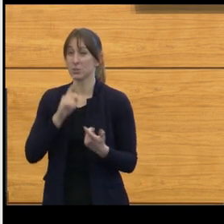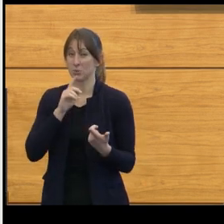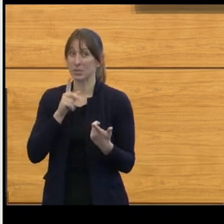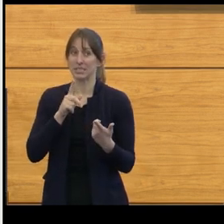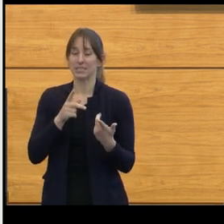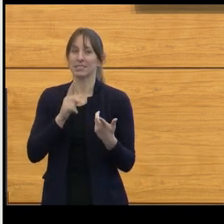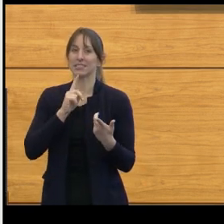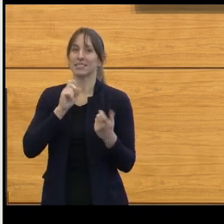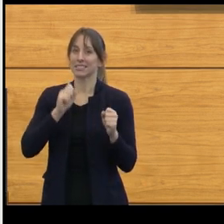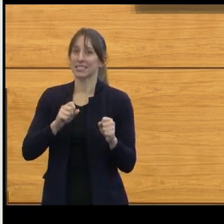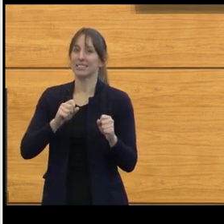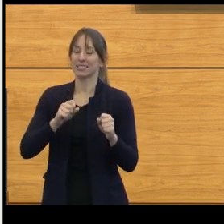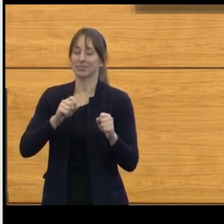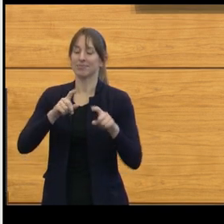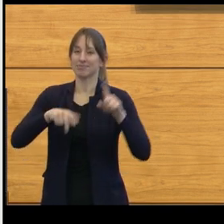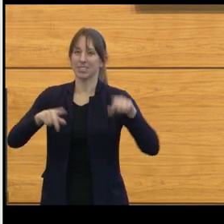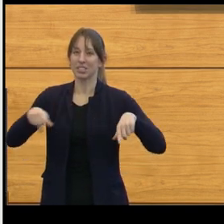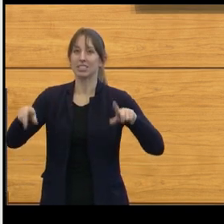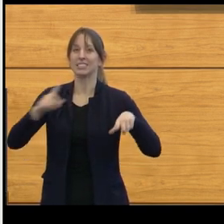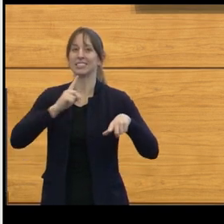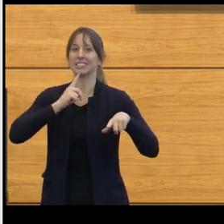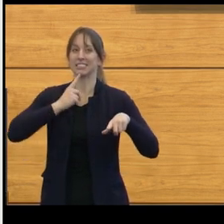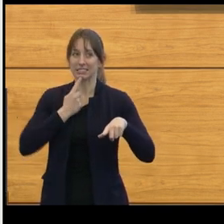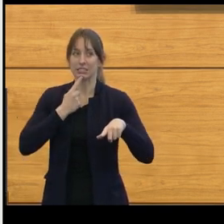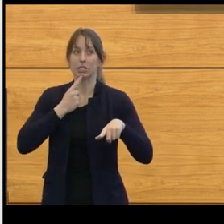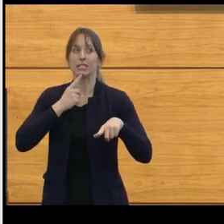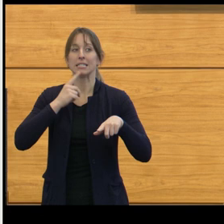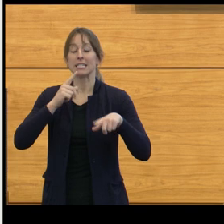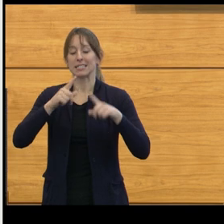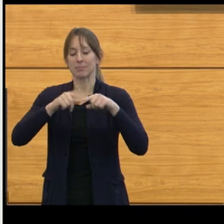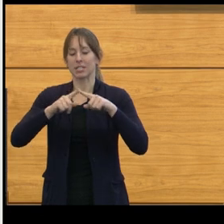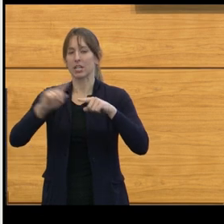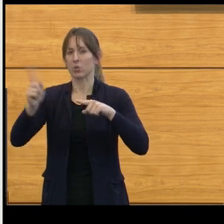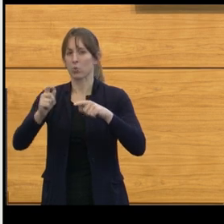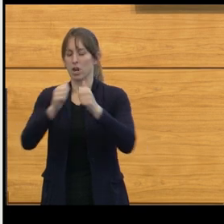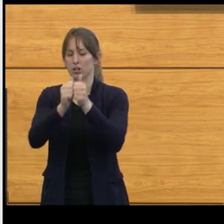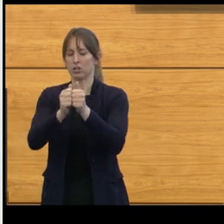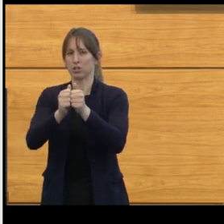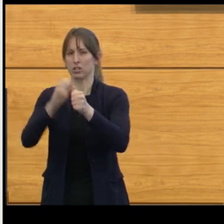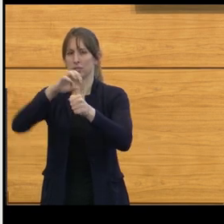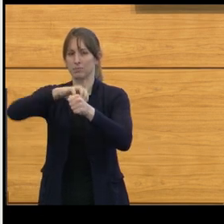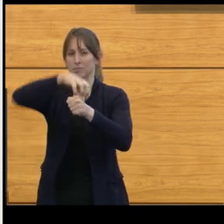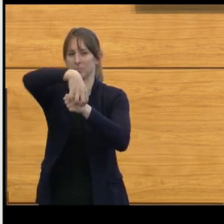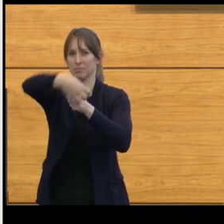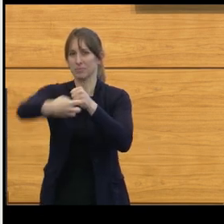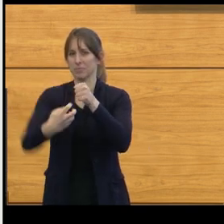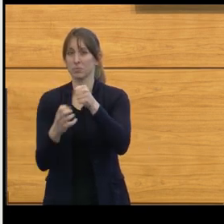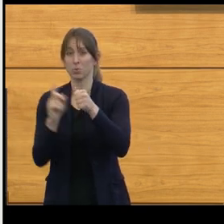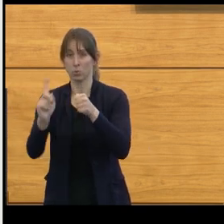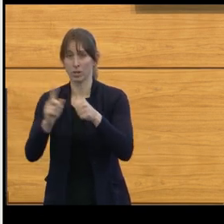you're talking about and where the lesion is located. We know that overall, still the most common form